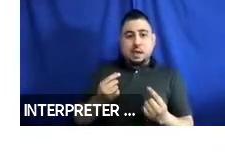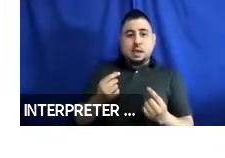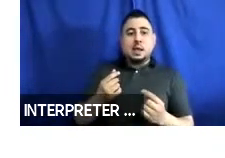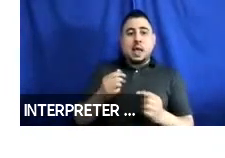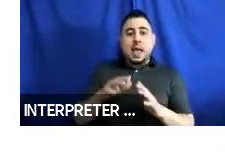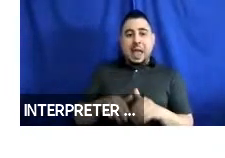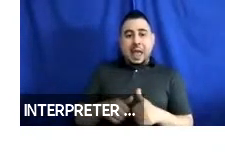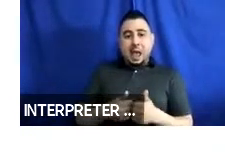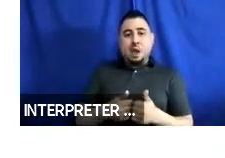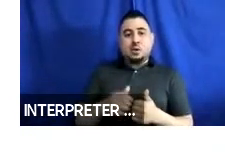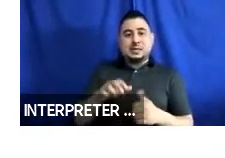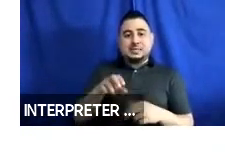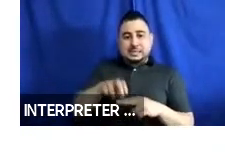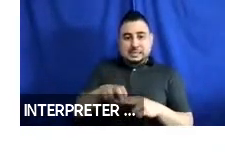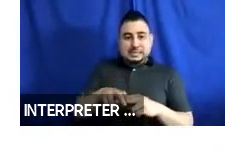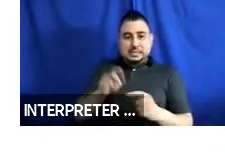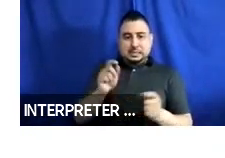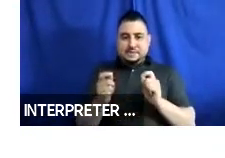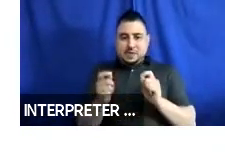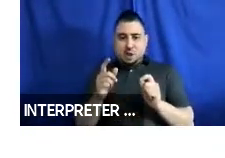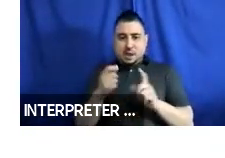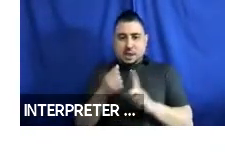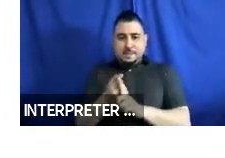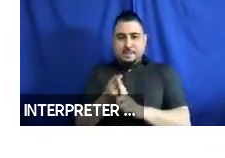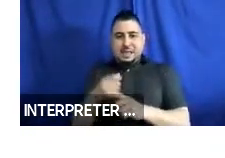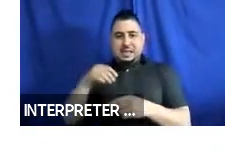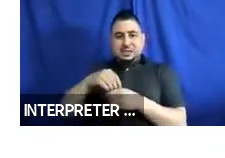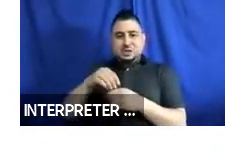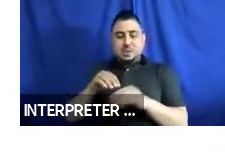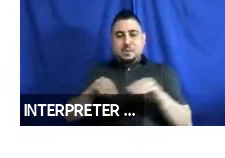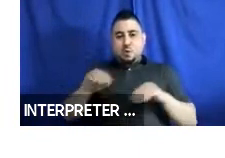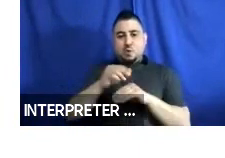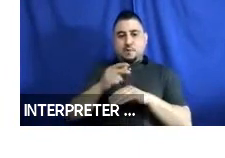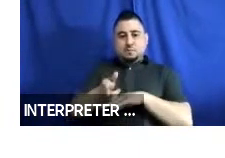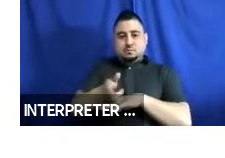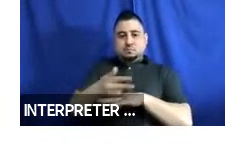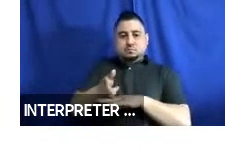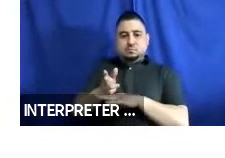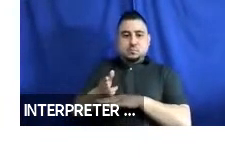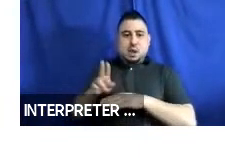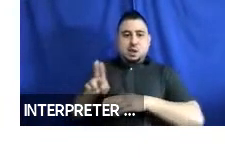does seating configuration impact interior movement and usability for individuals who